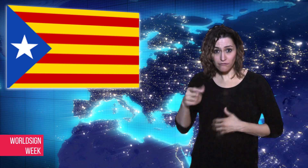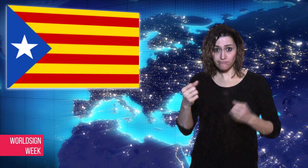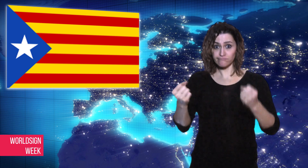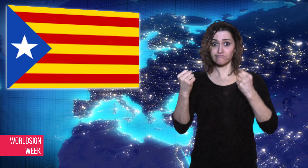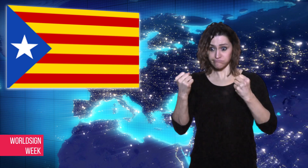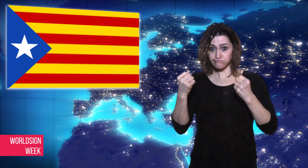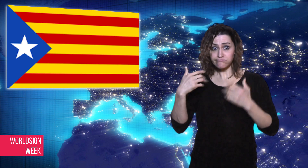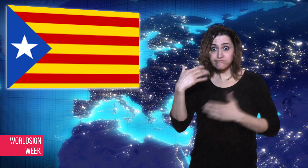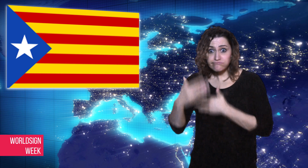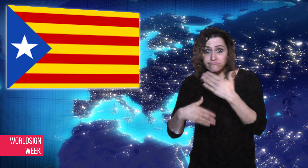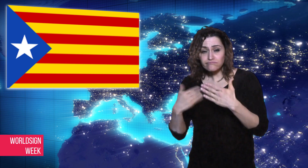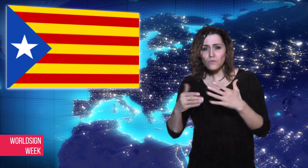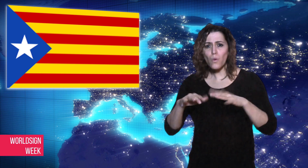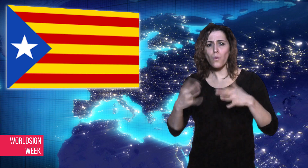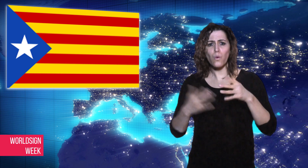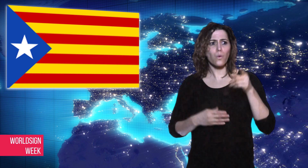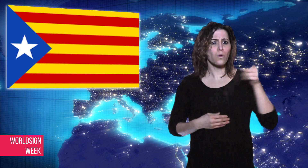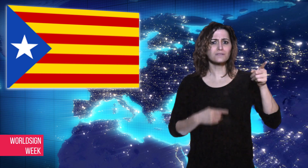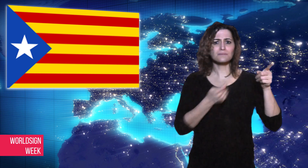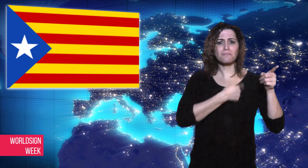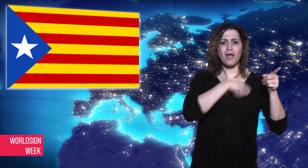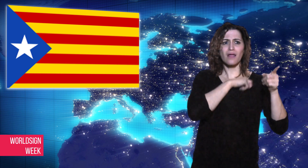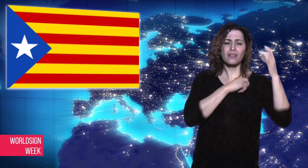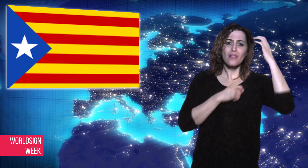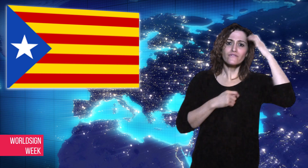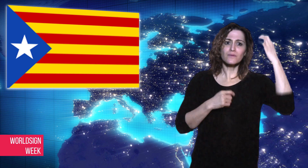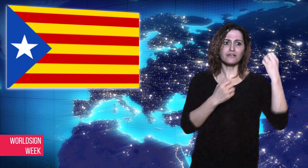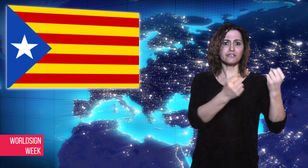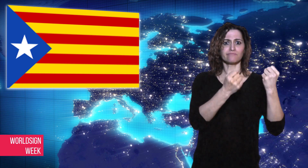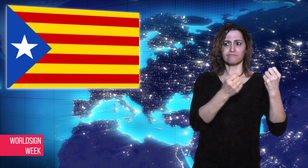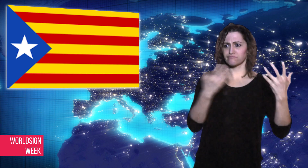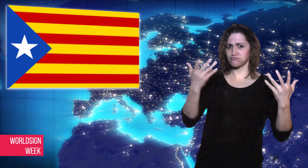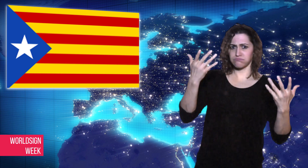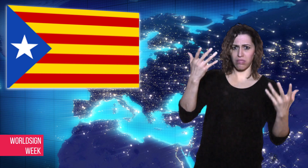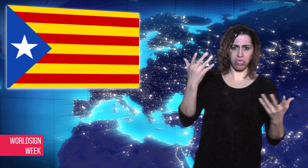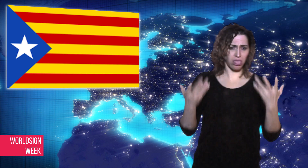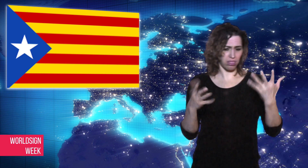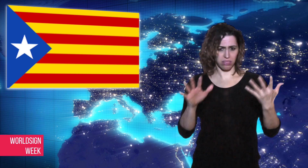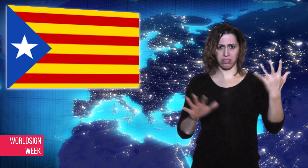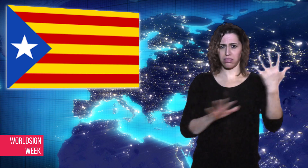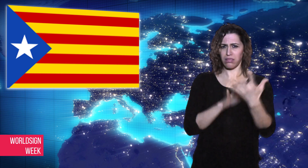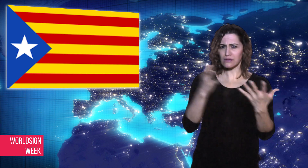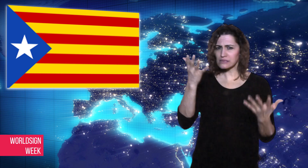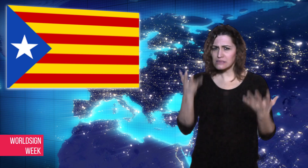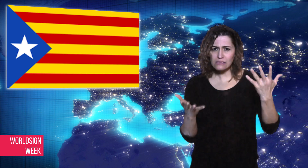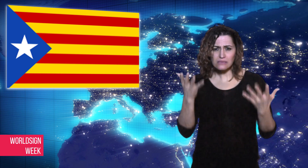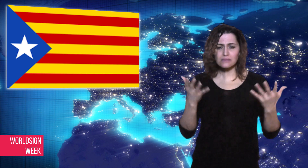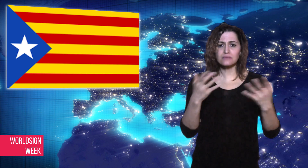charge. One resident said, “What I